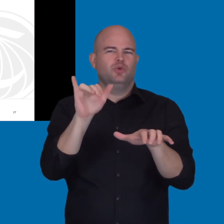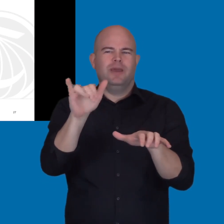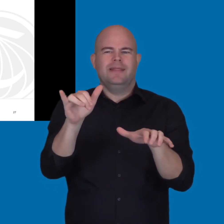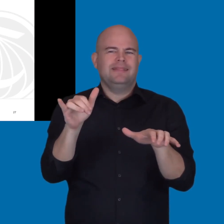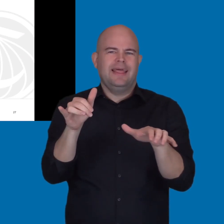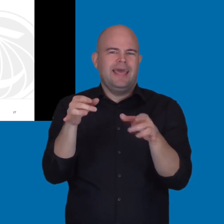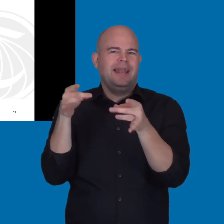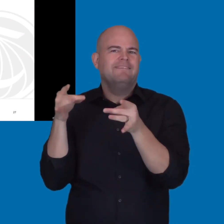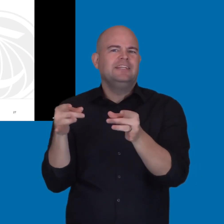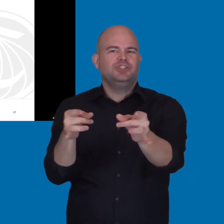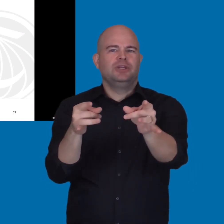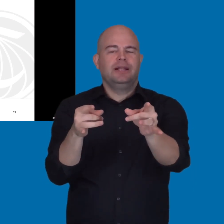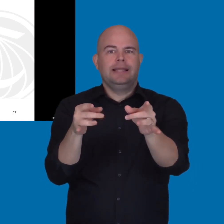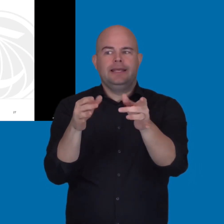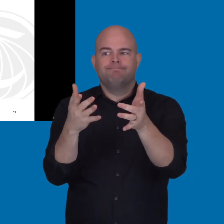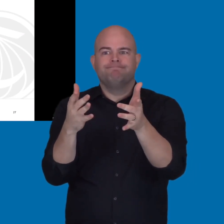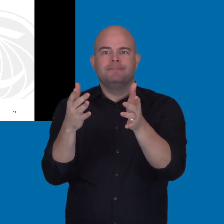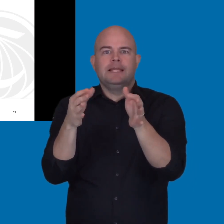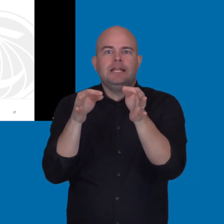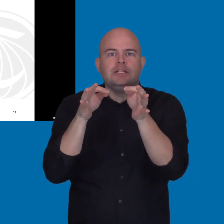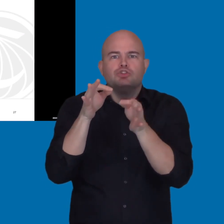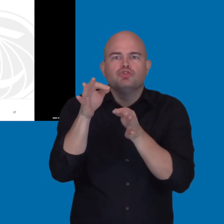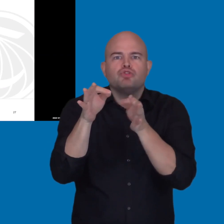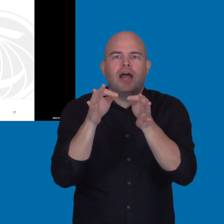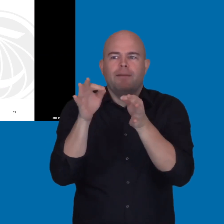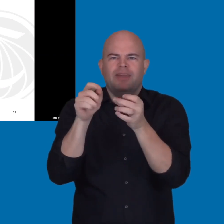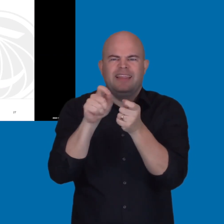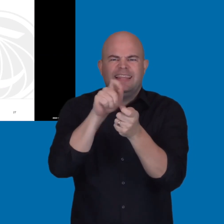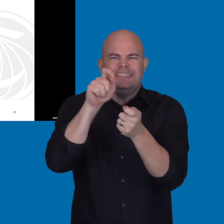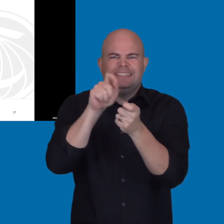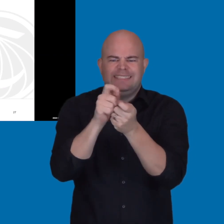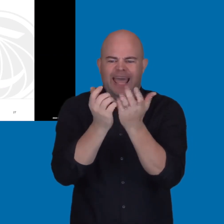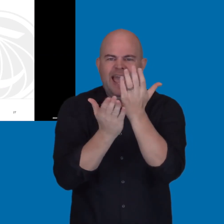that is there is simply not a way of doing that efficiently